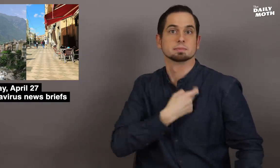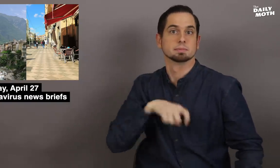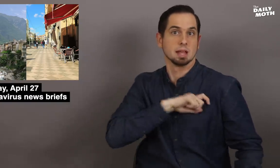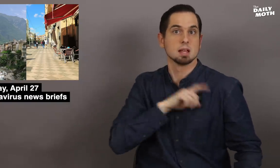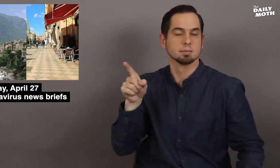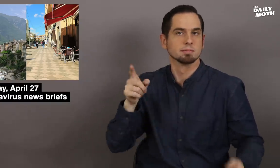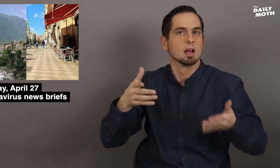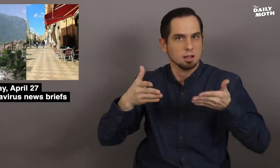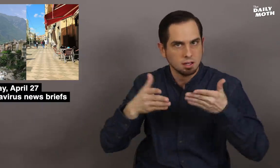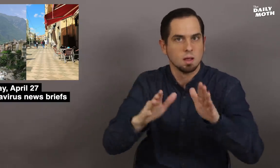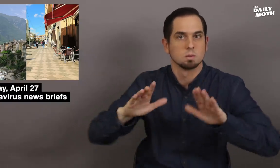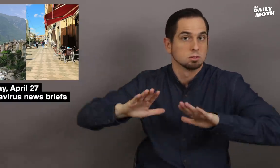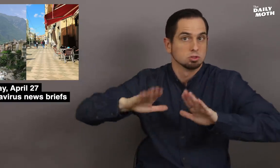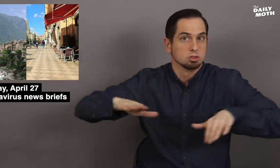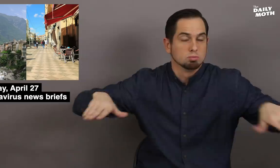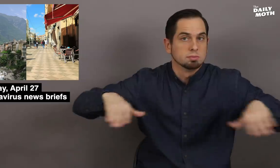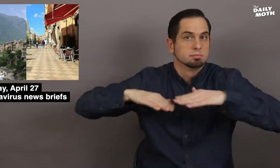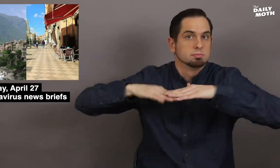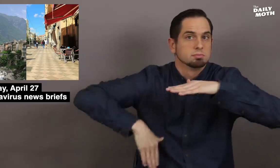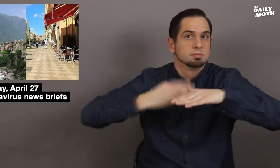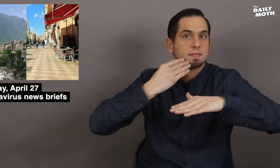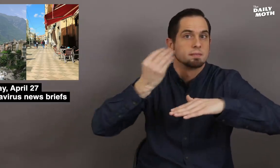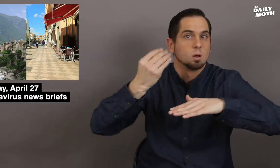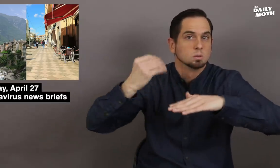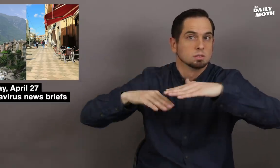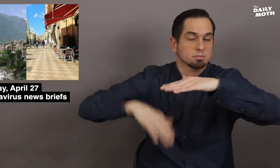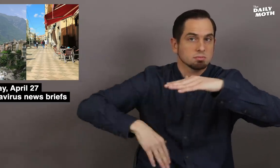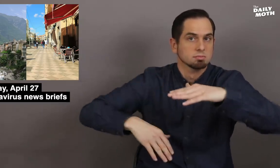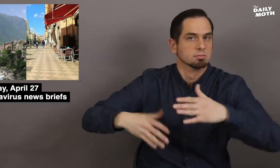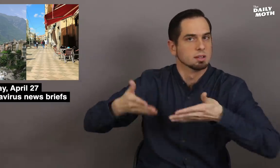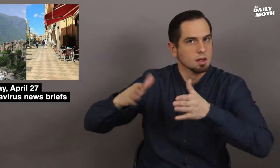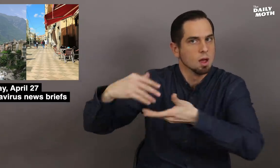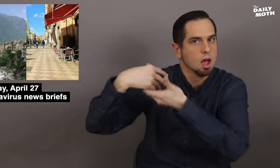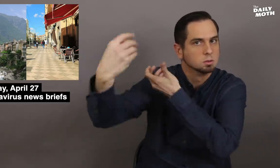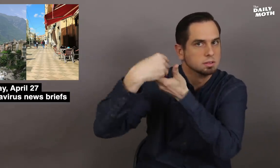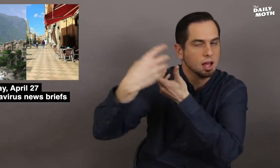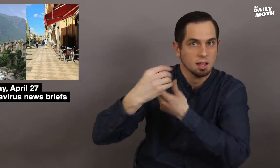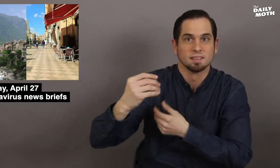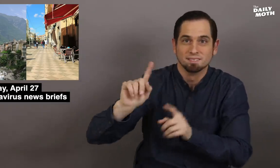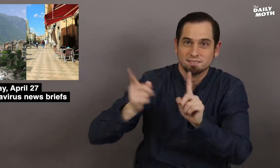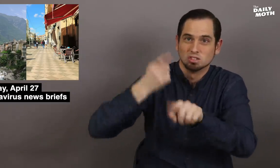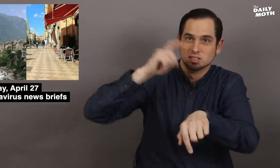Spain allowed children under 14 to go outside for